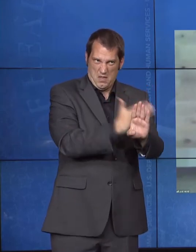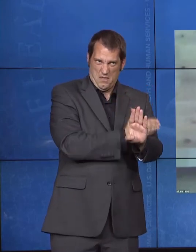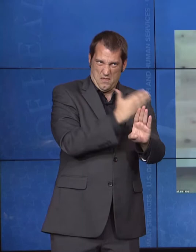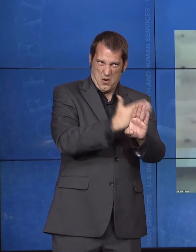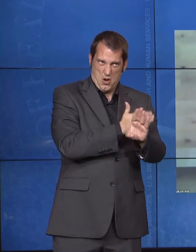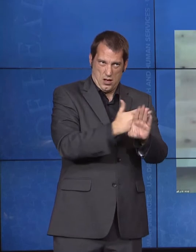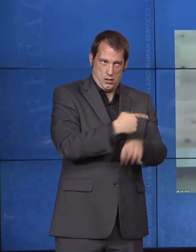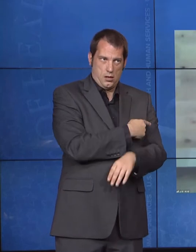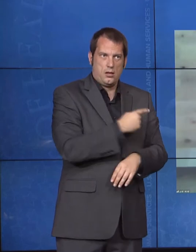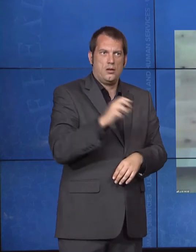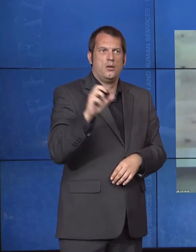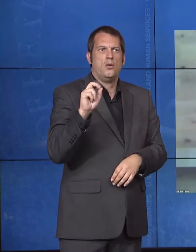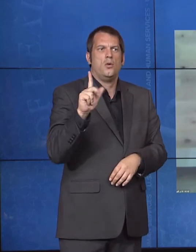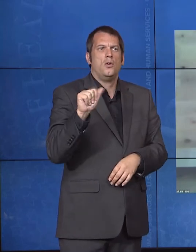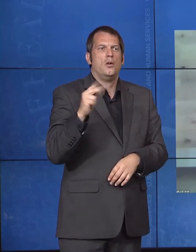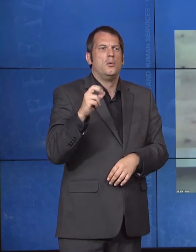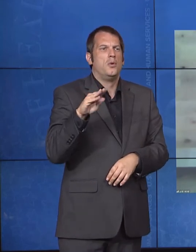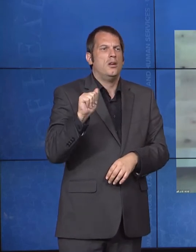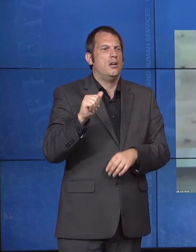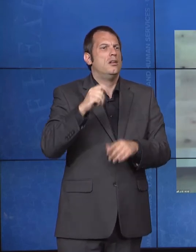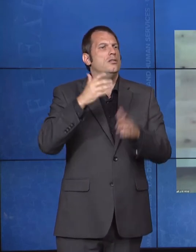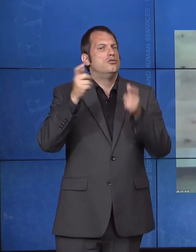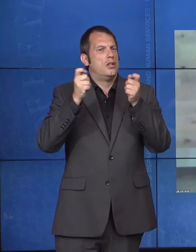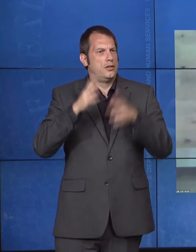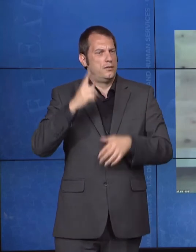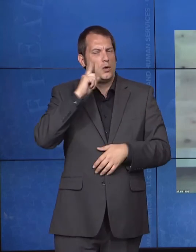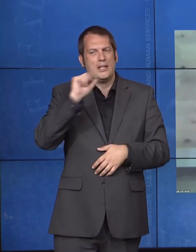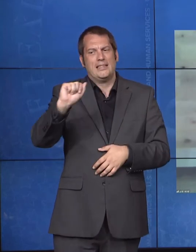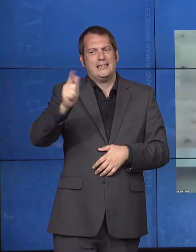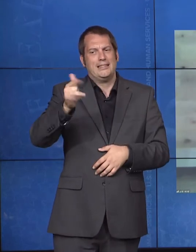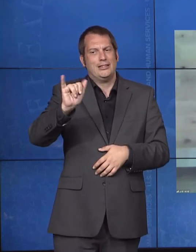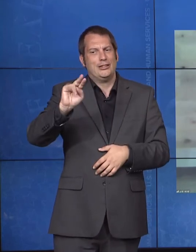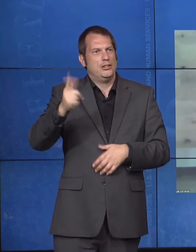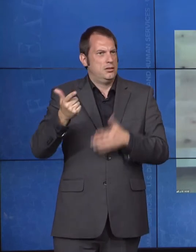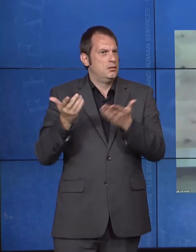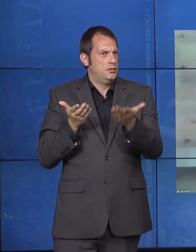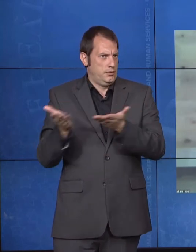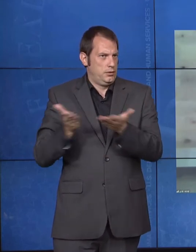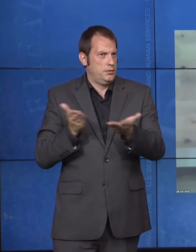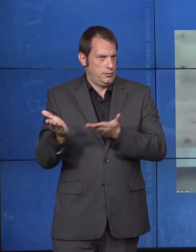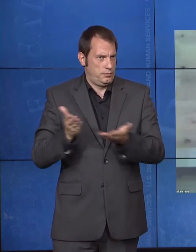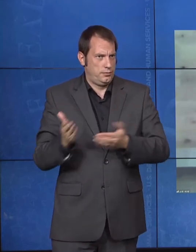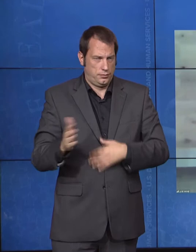he also managed the state's Medicaid waiver program. His career also includes more than